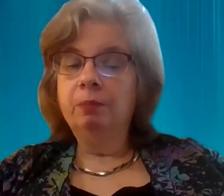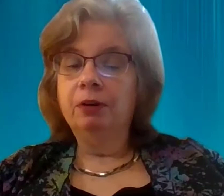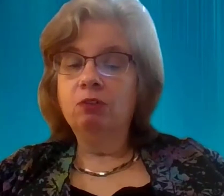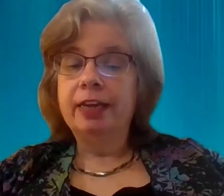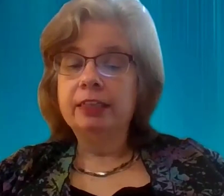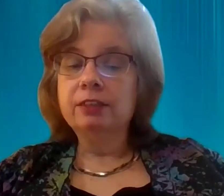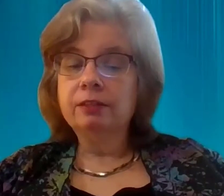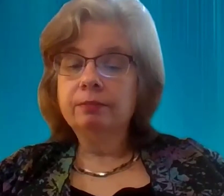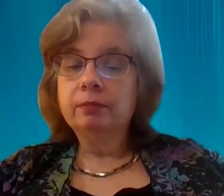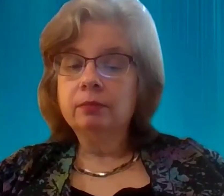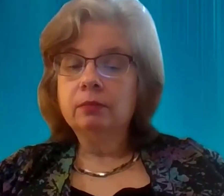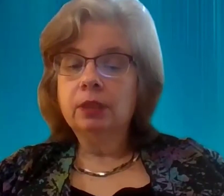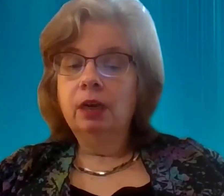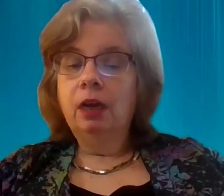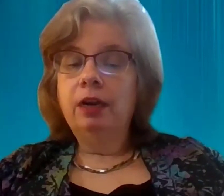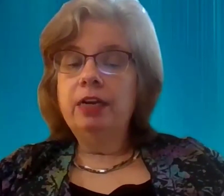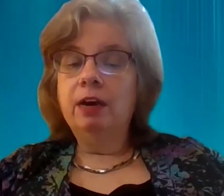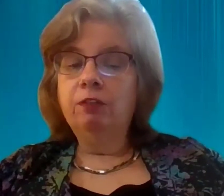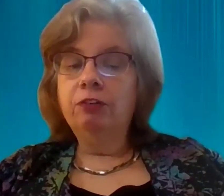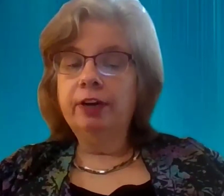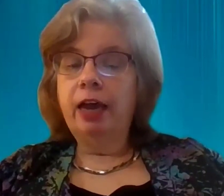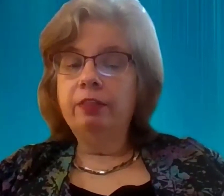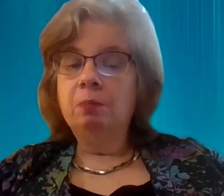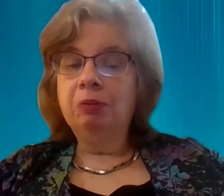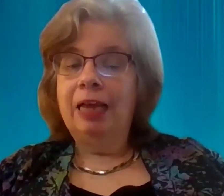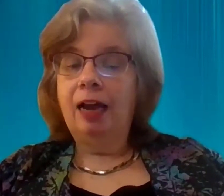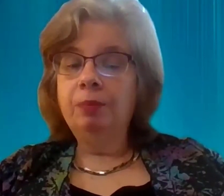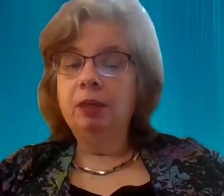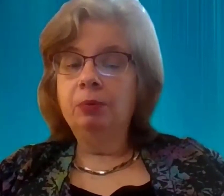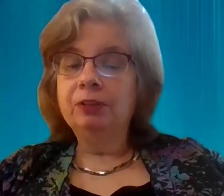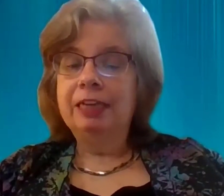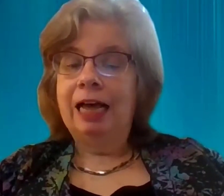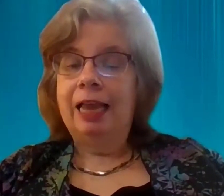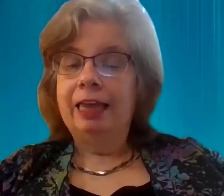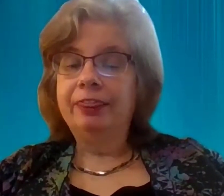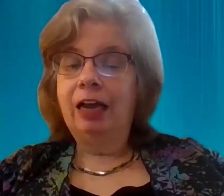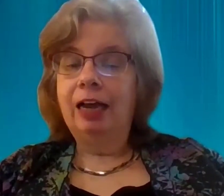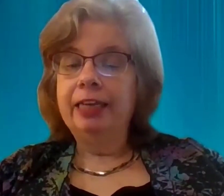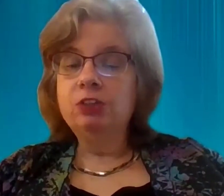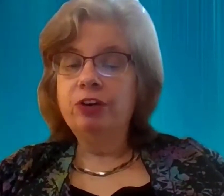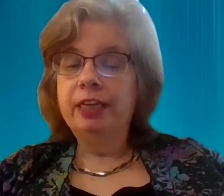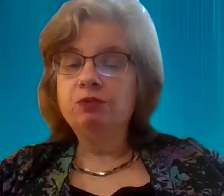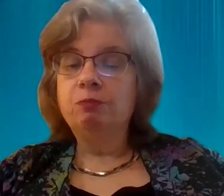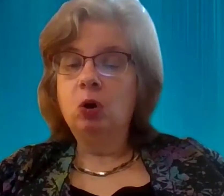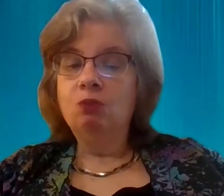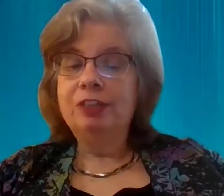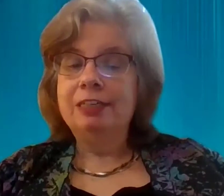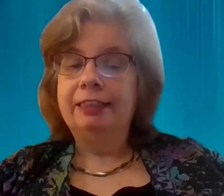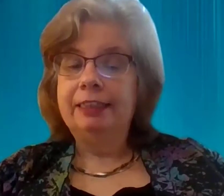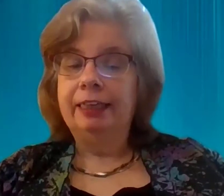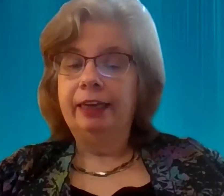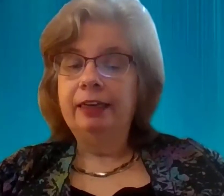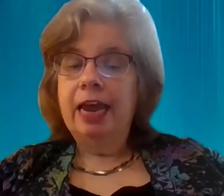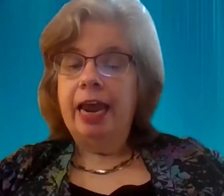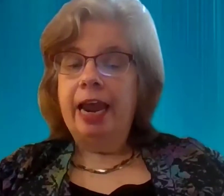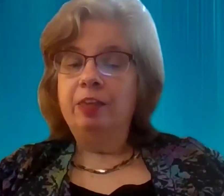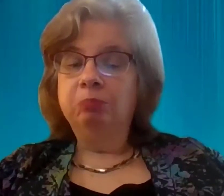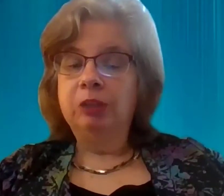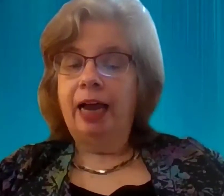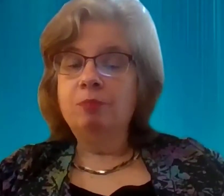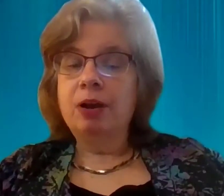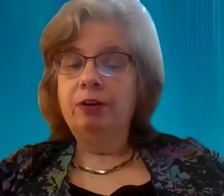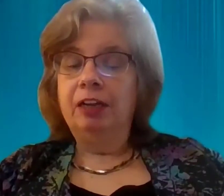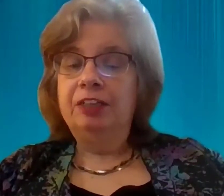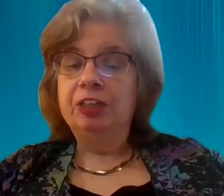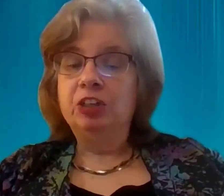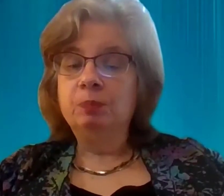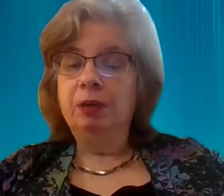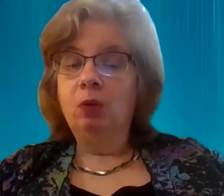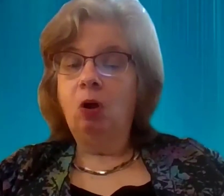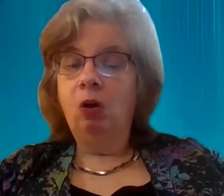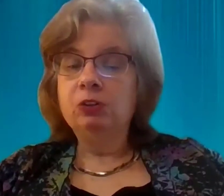erased... Never forget that black people die at the highest rates from COVID-19, and that black, brown and indigenous people also